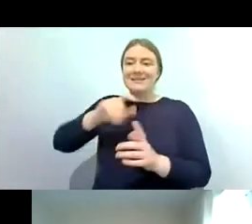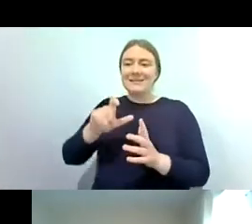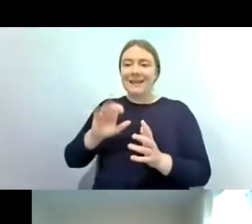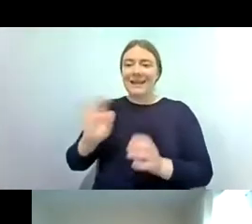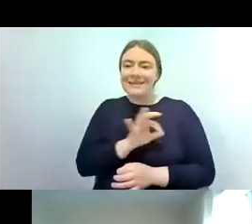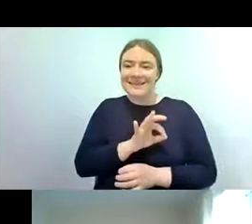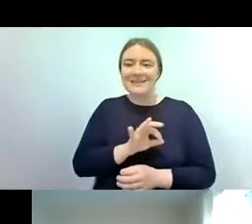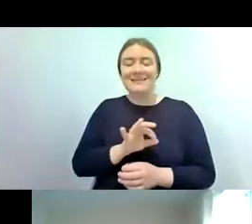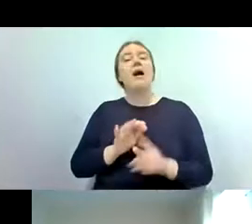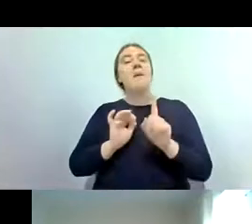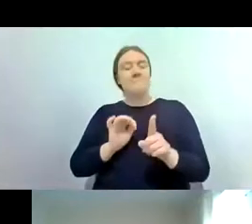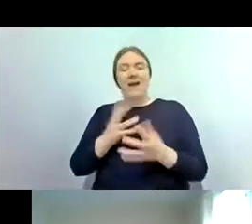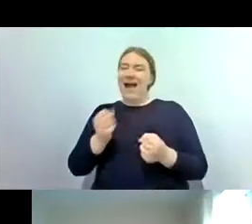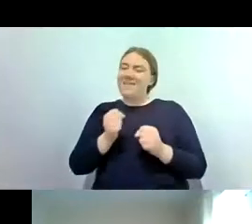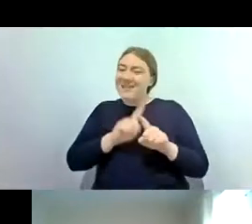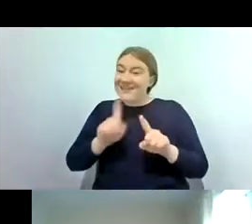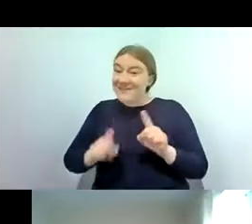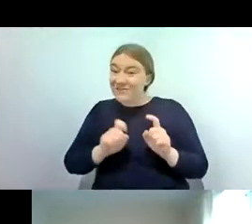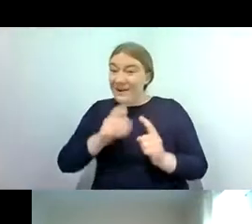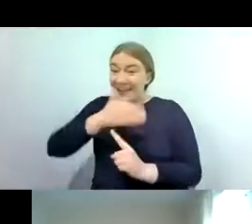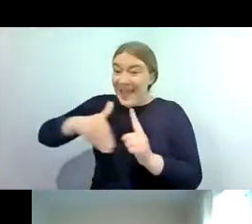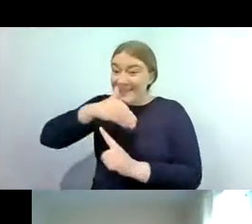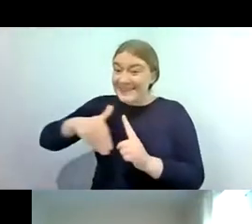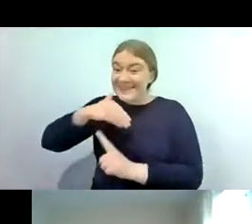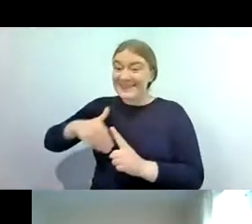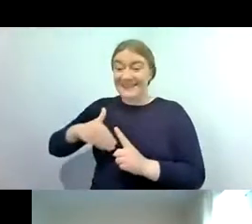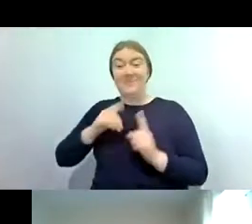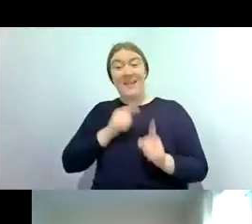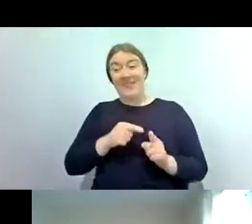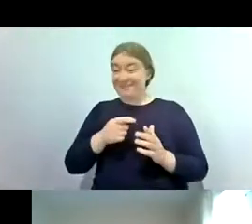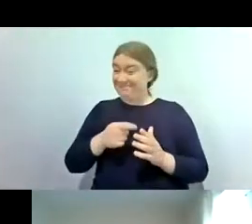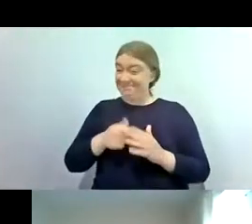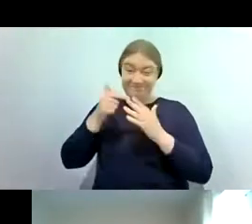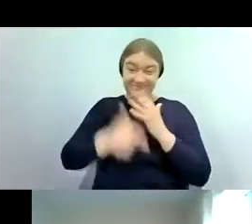there's many different types of case and that is going further than we need to but basically